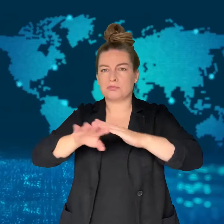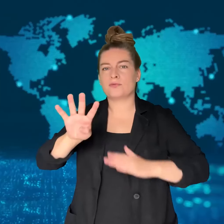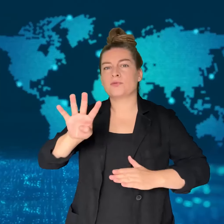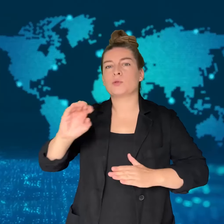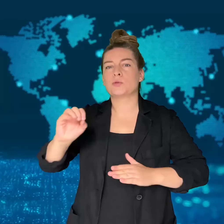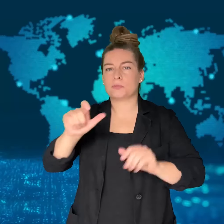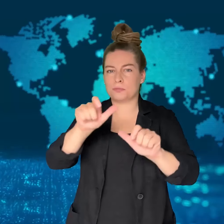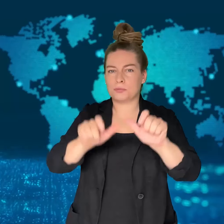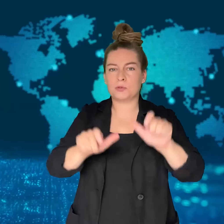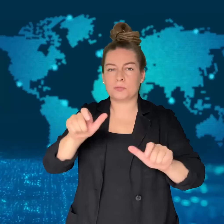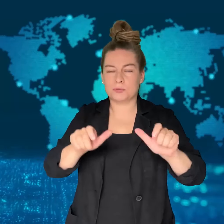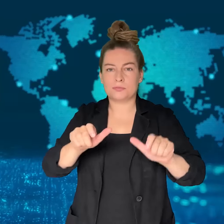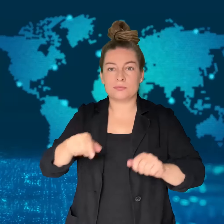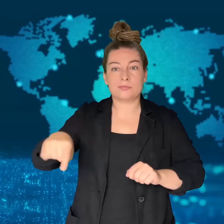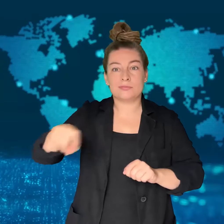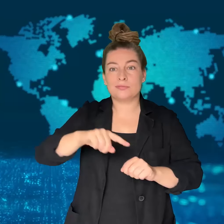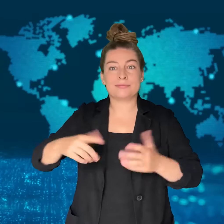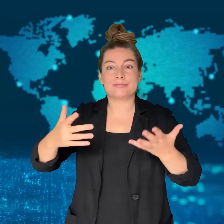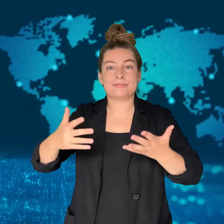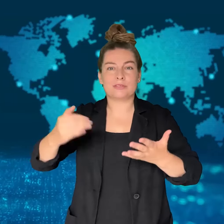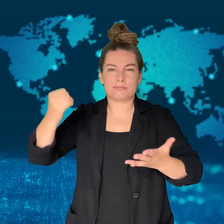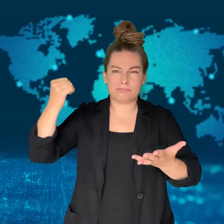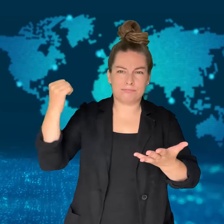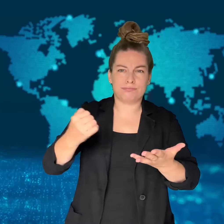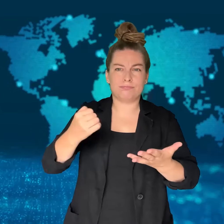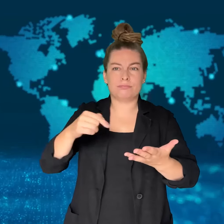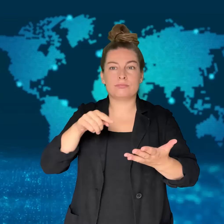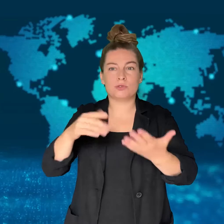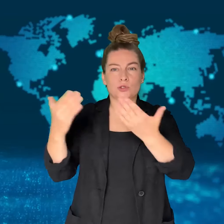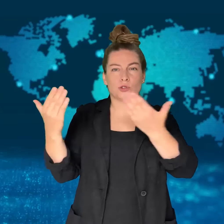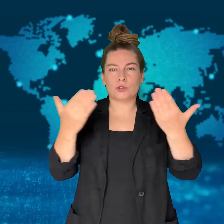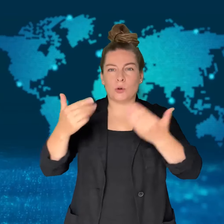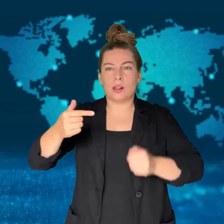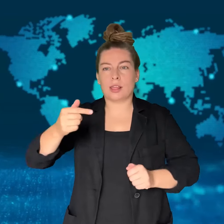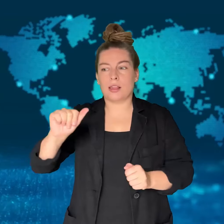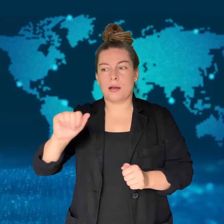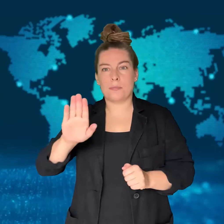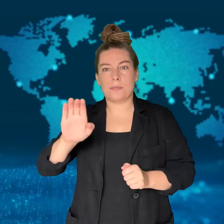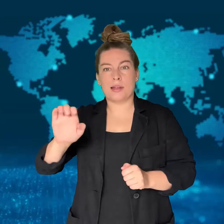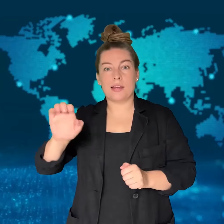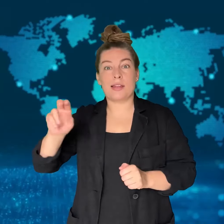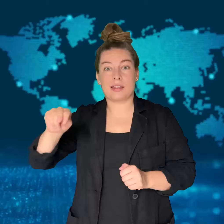The strike hit the Tabeen School in Gaza City,